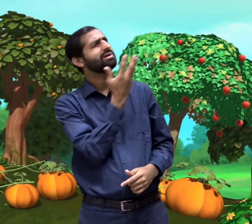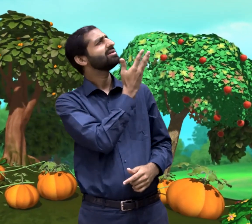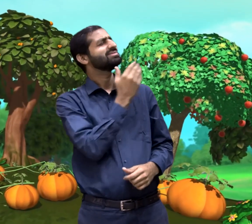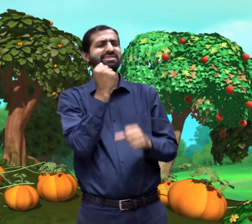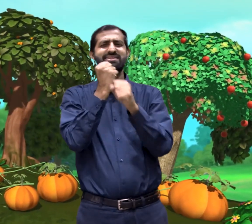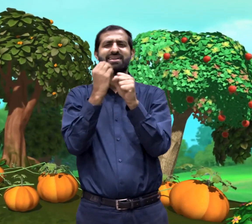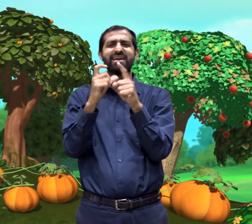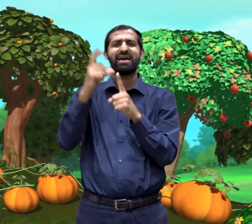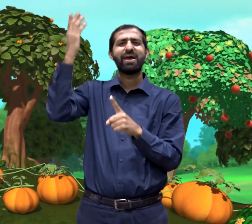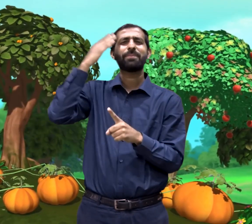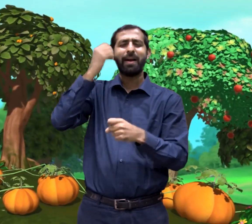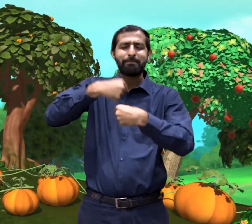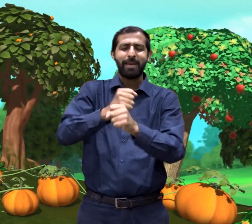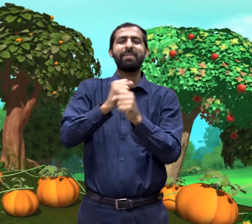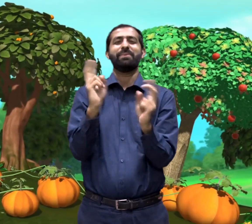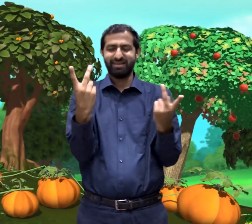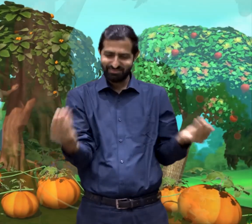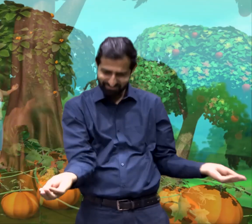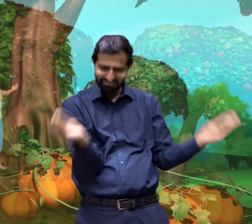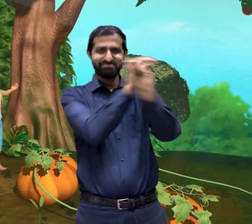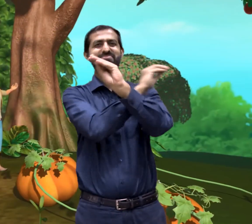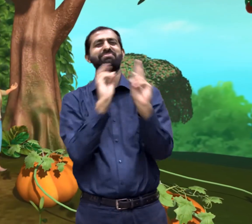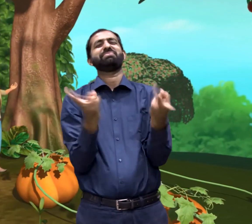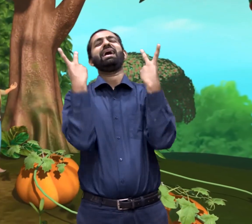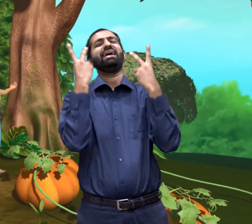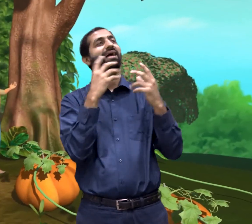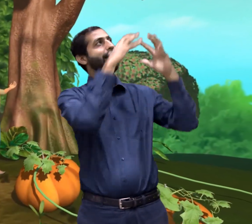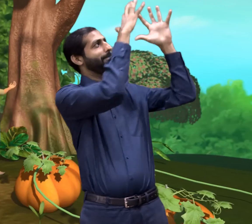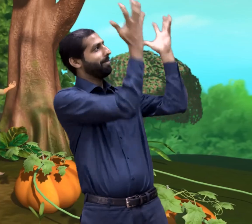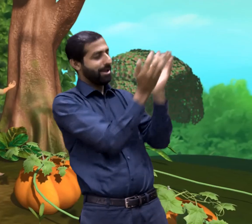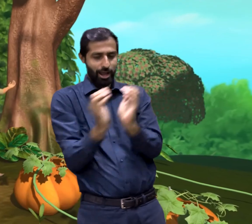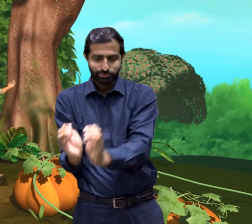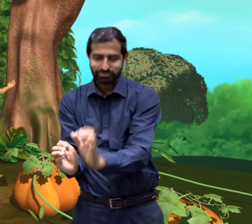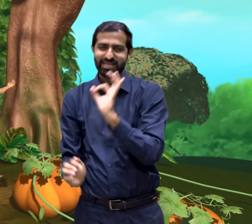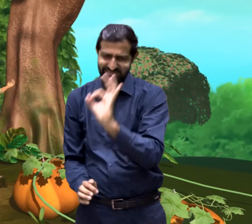small little oranges on the trees, What a bad design!! It seems that the